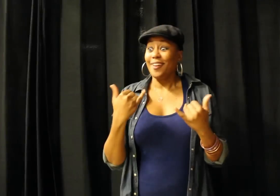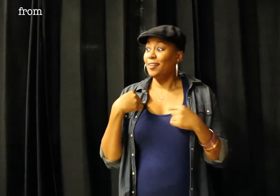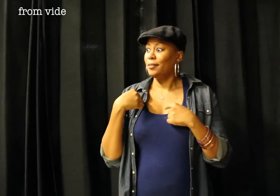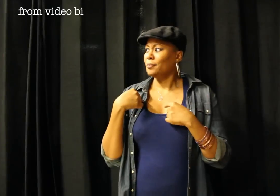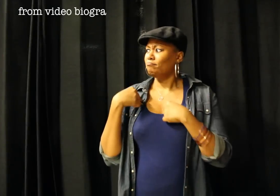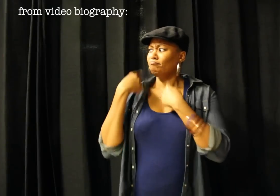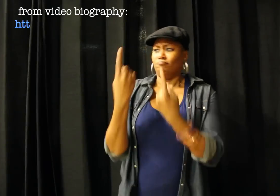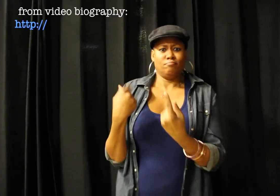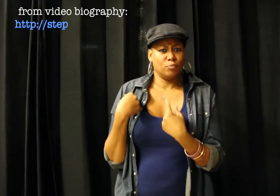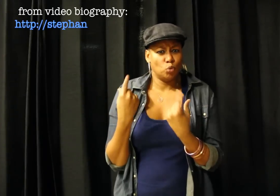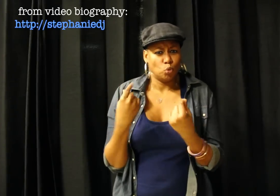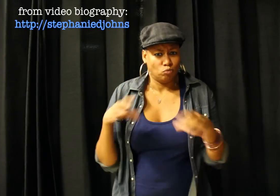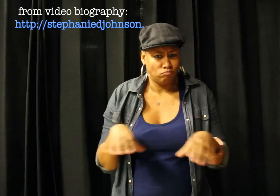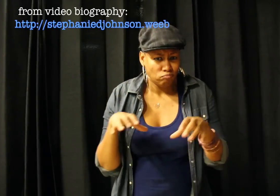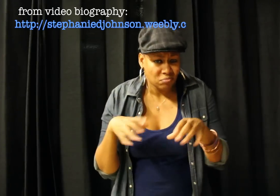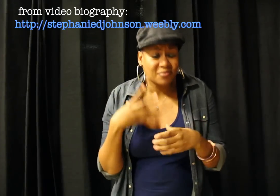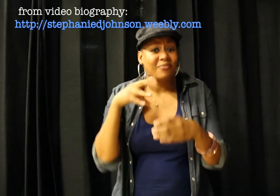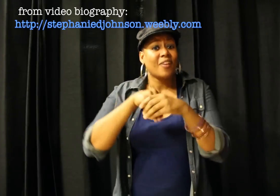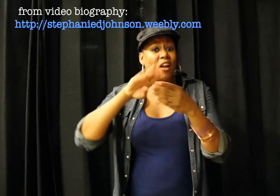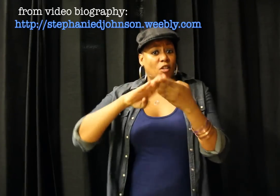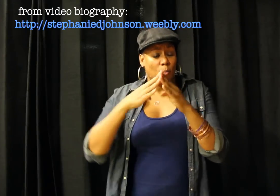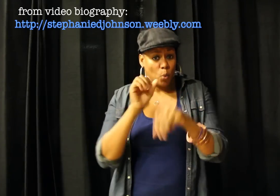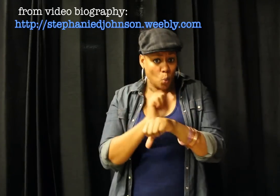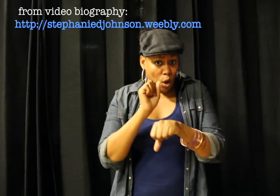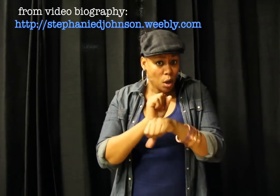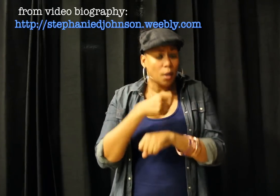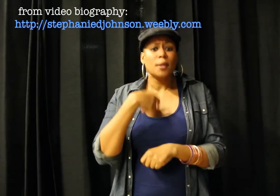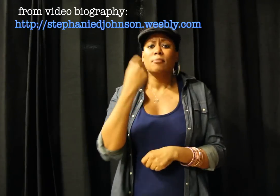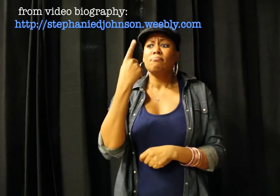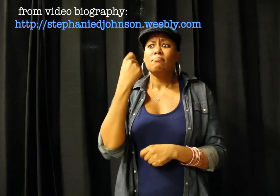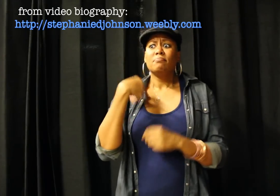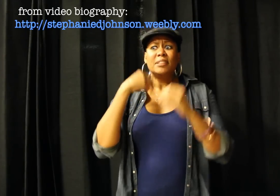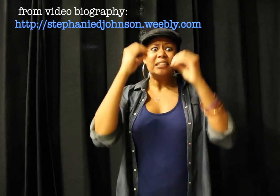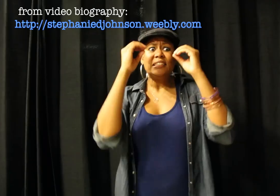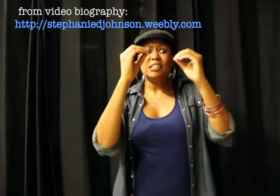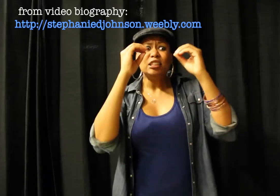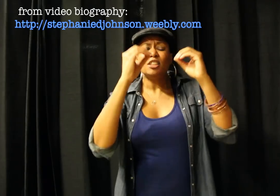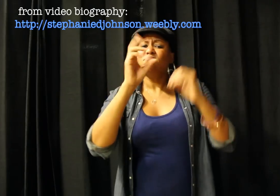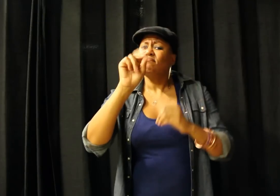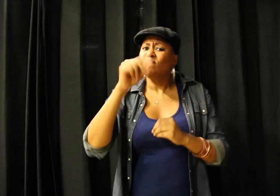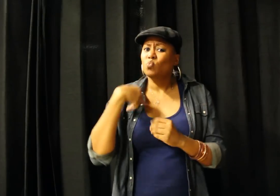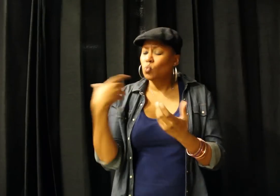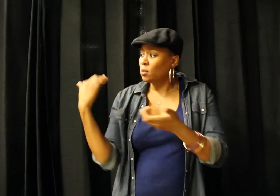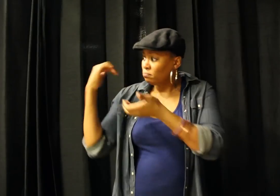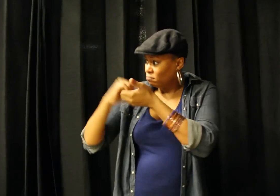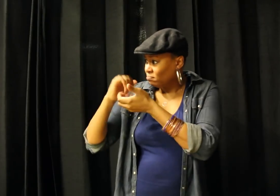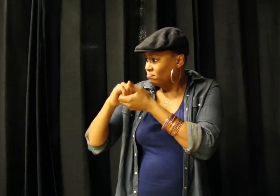For some time now I’ve been involved in community work, though not in the role of a teacher.